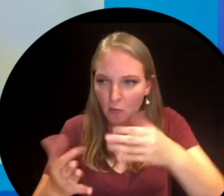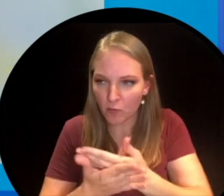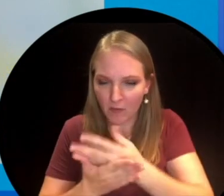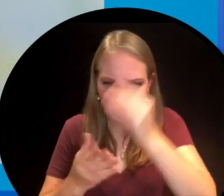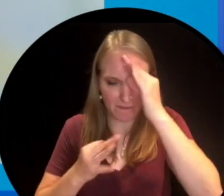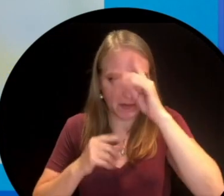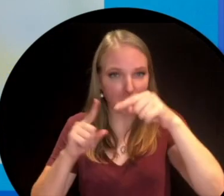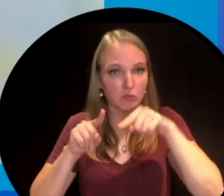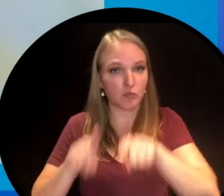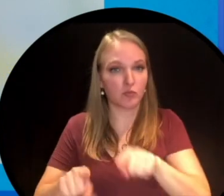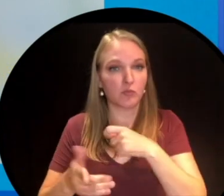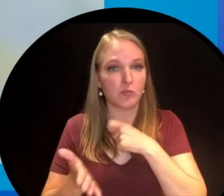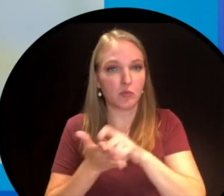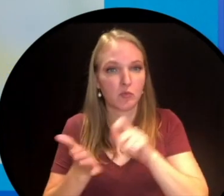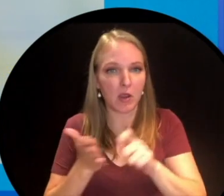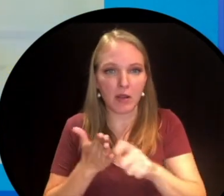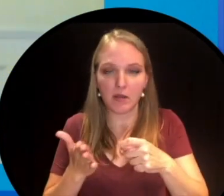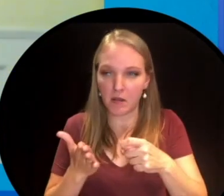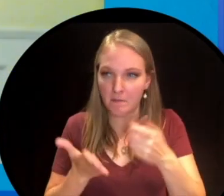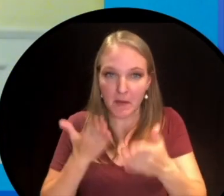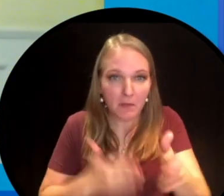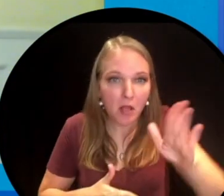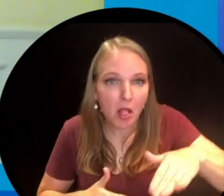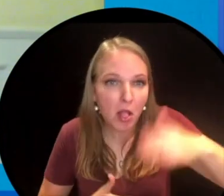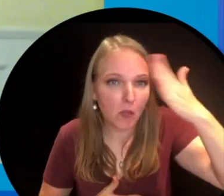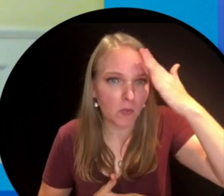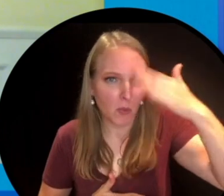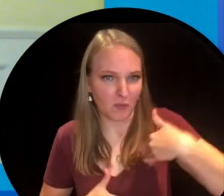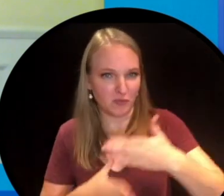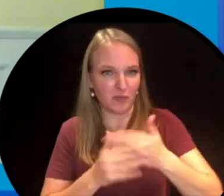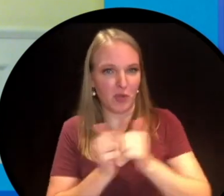about them. So I'd like to share them with you. Okay, let's start by talking about the things